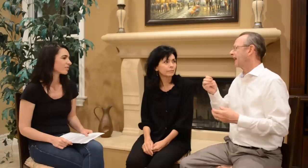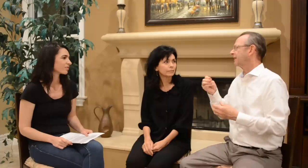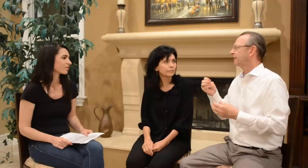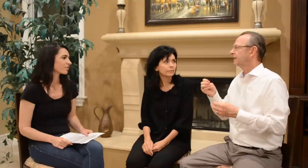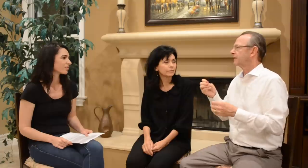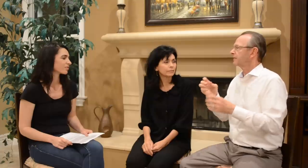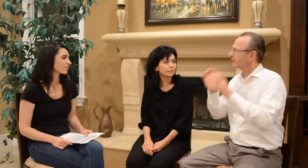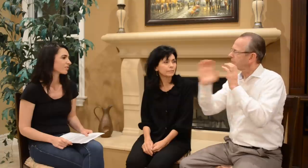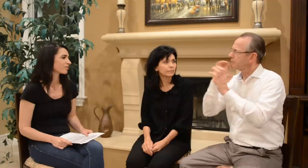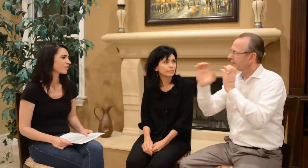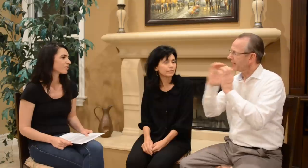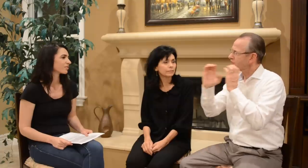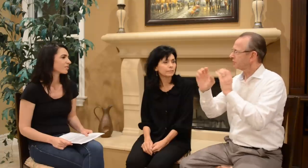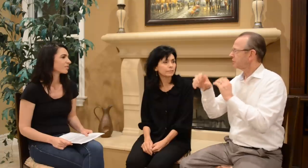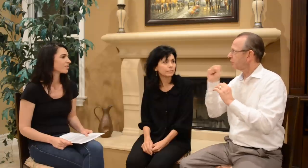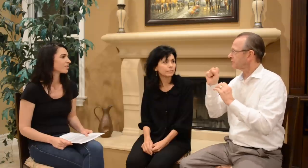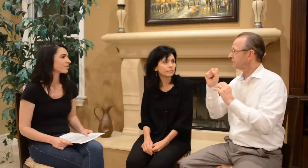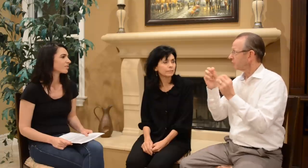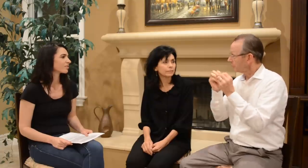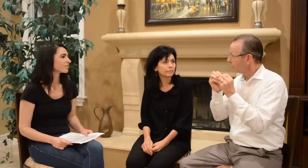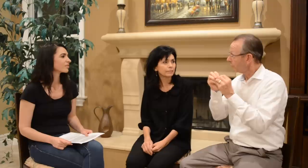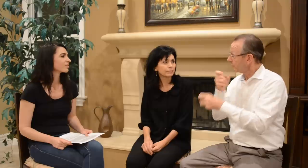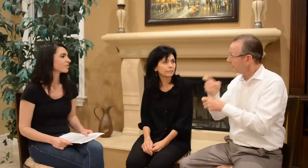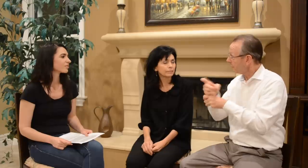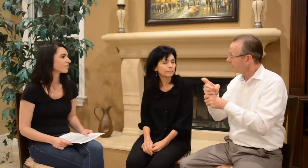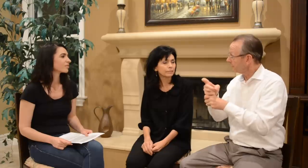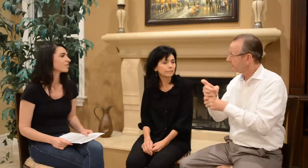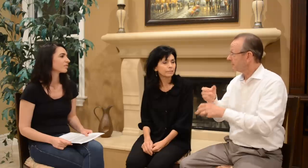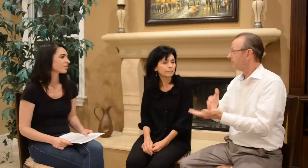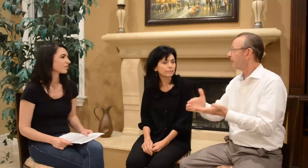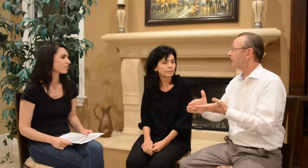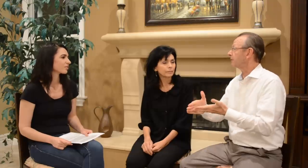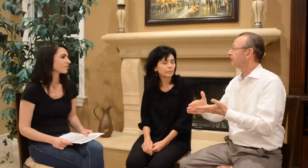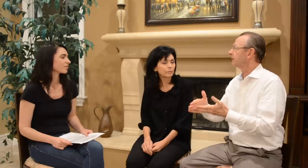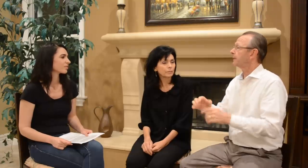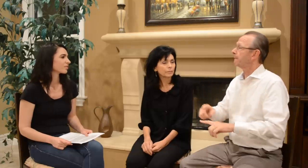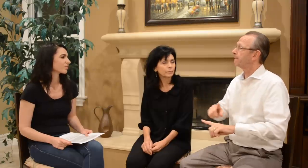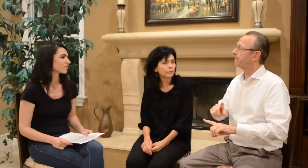and the communication was the harder part